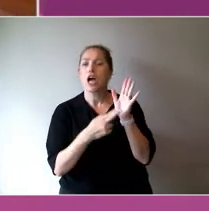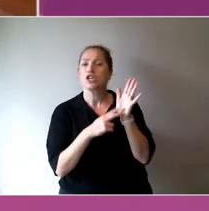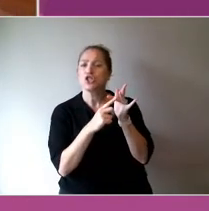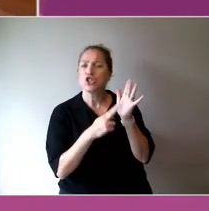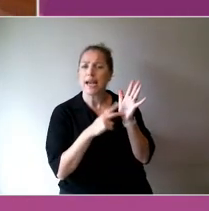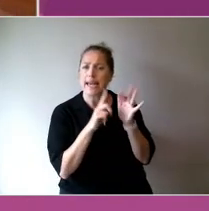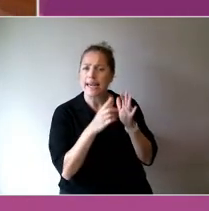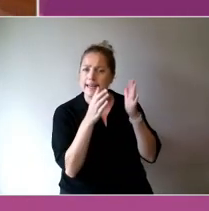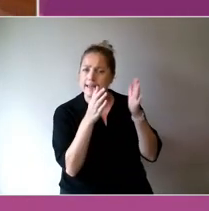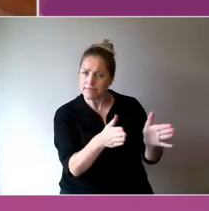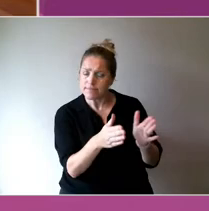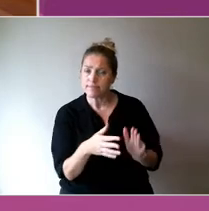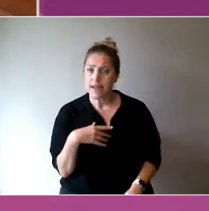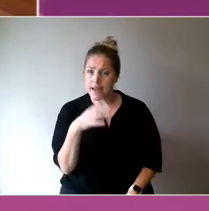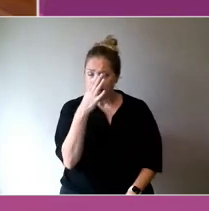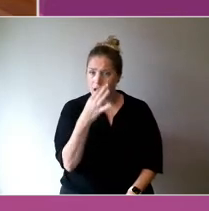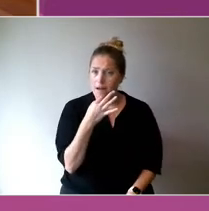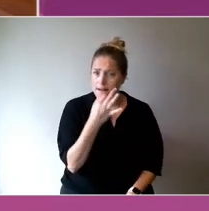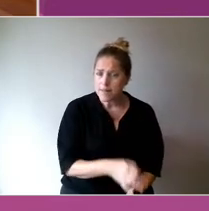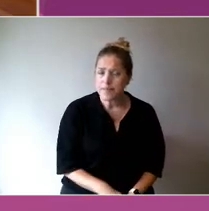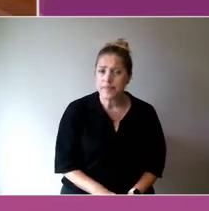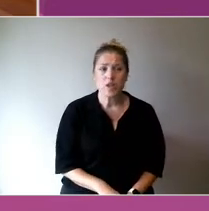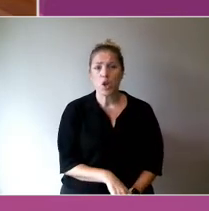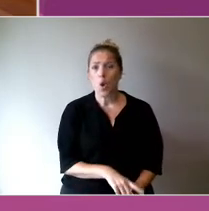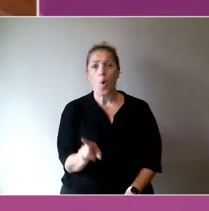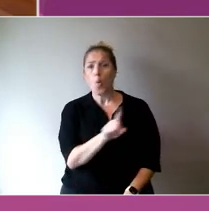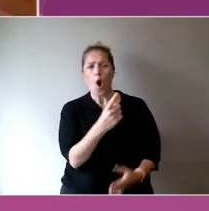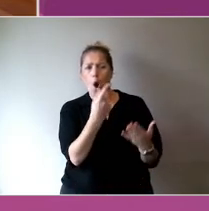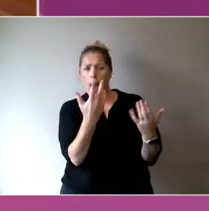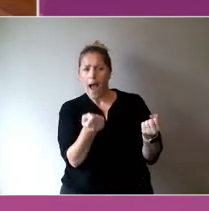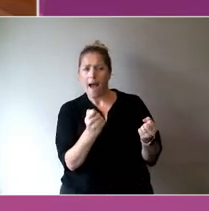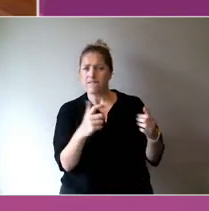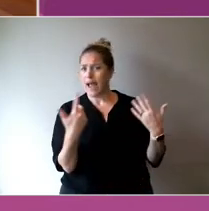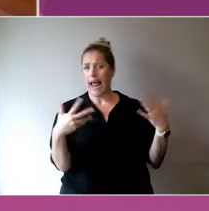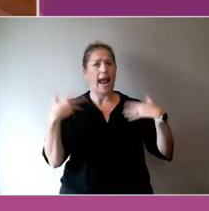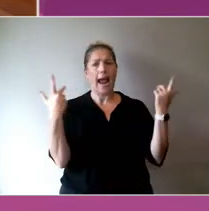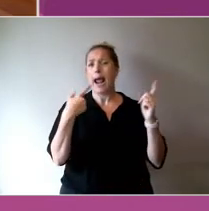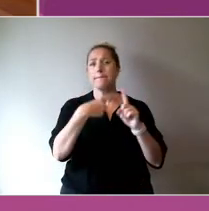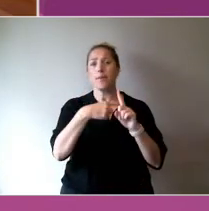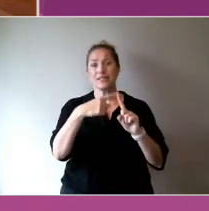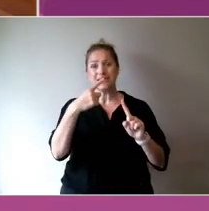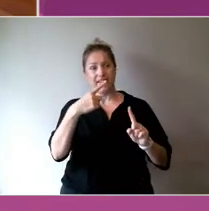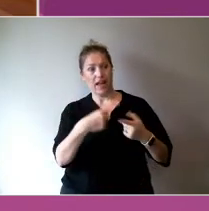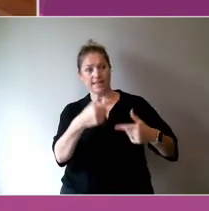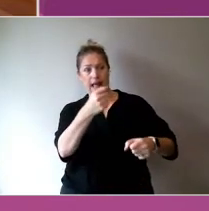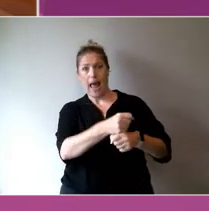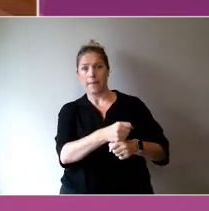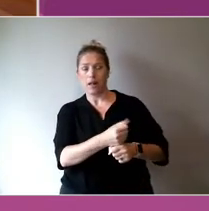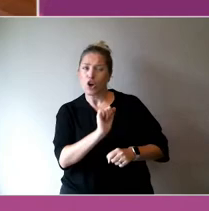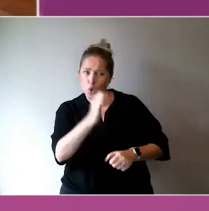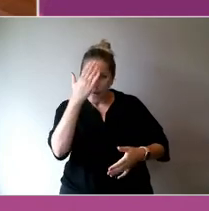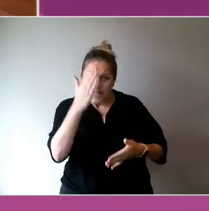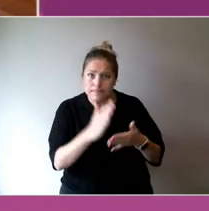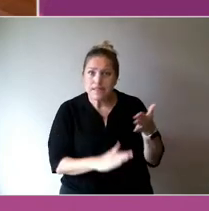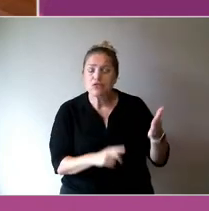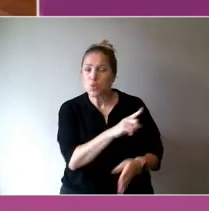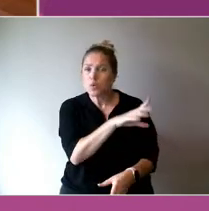know, what are the positive examples from your experience and participation in arts and culture?